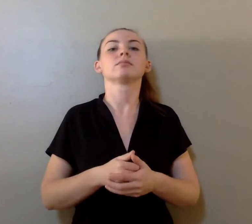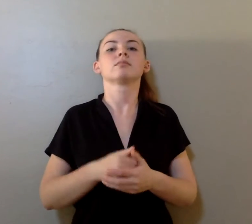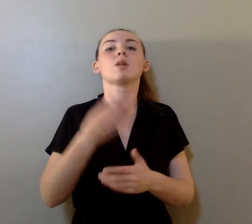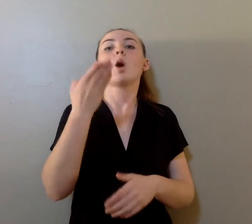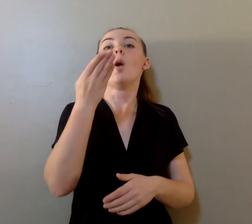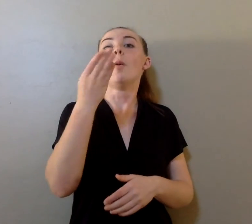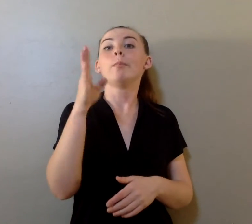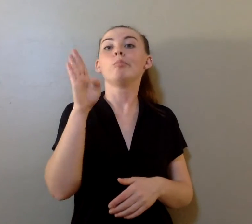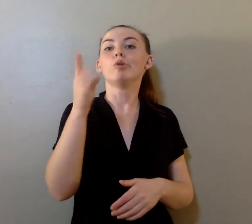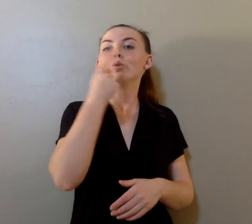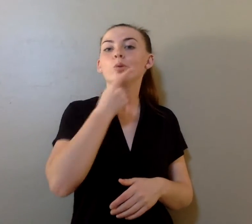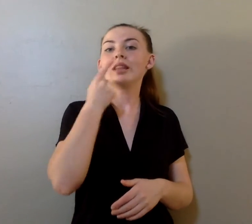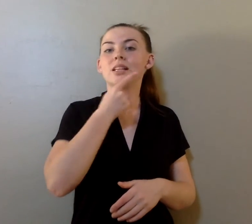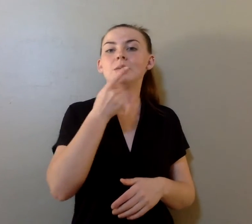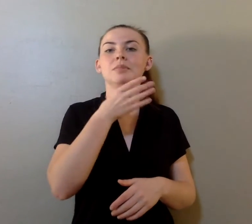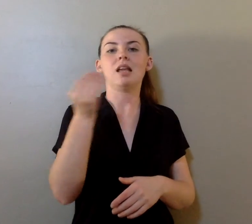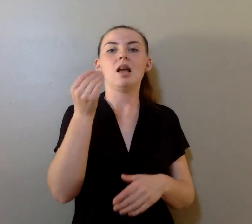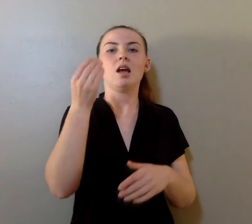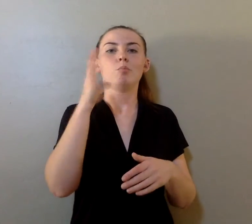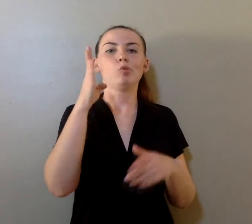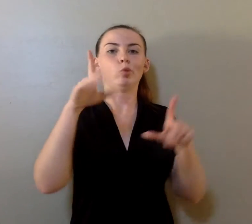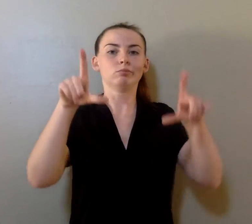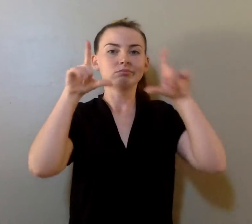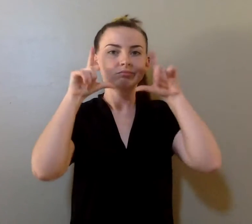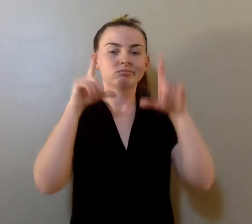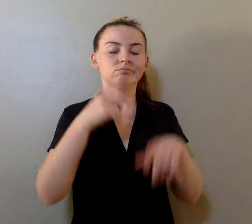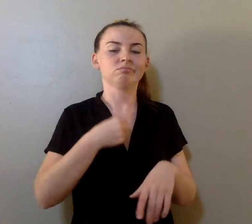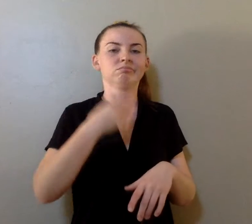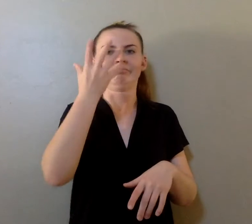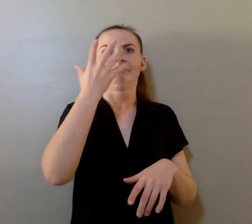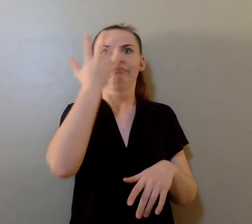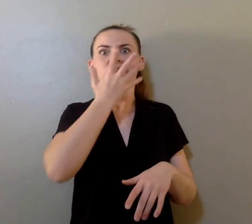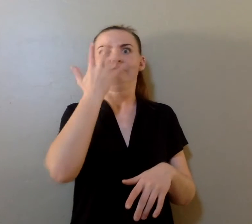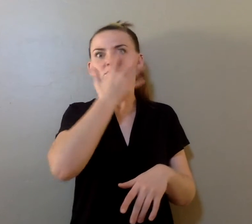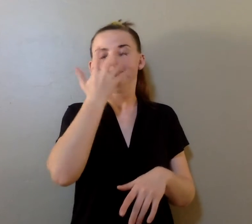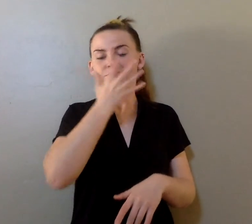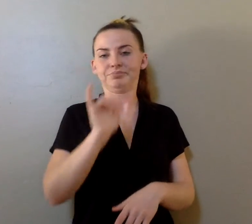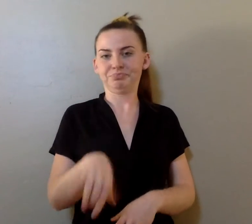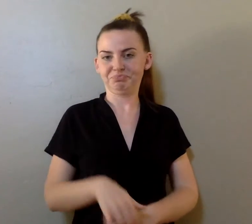7) Bluish lips or face.